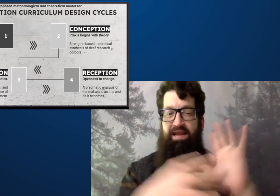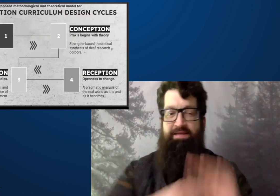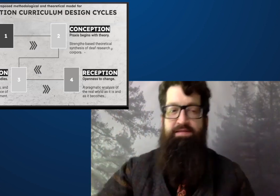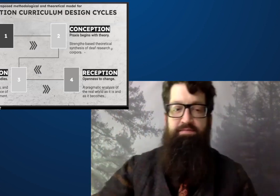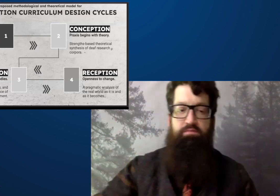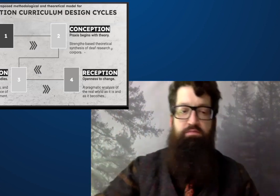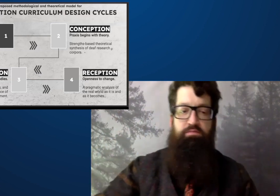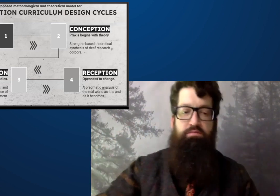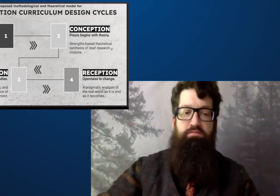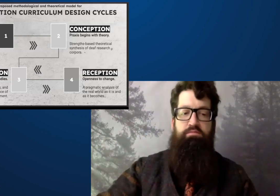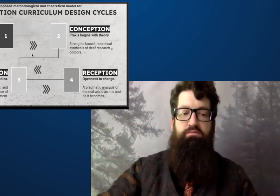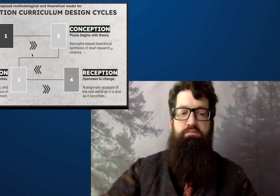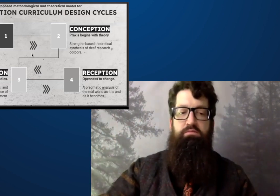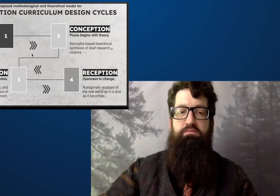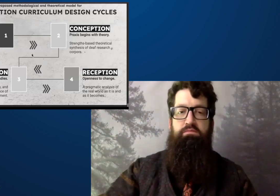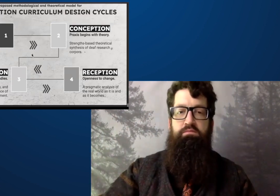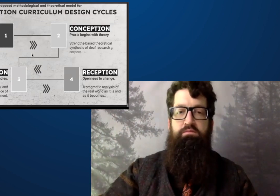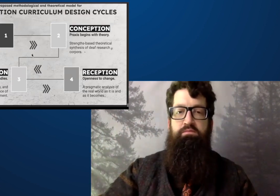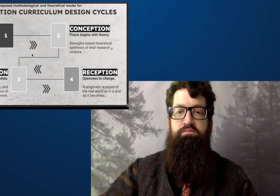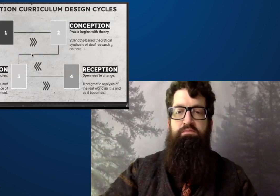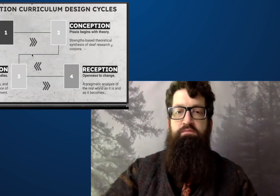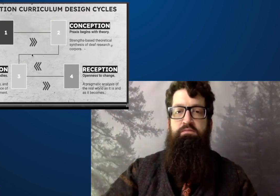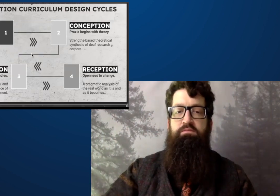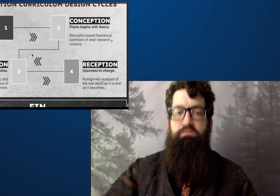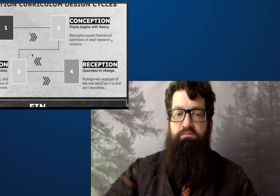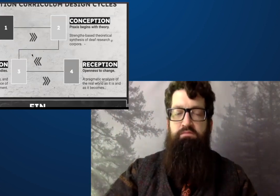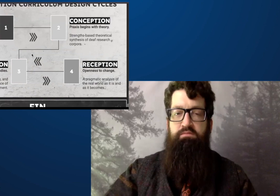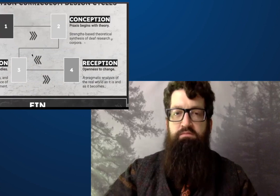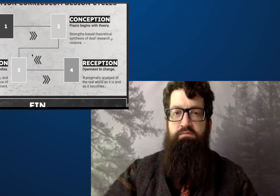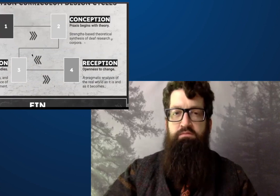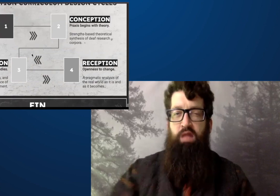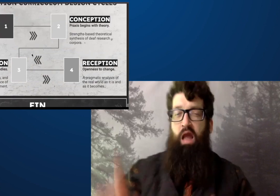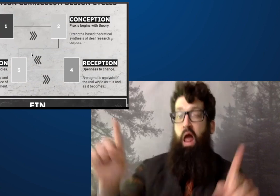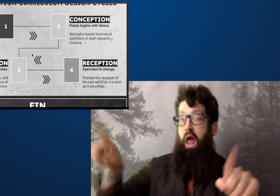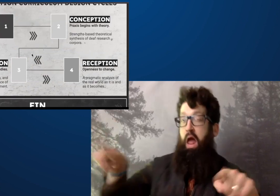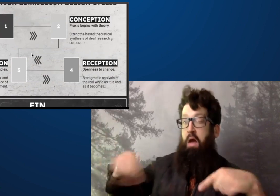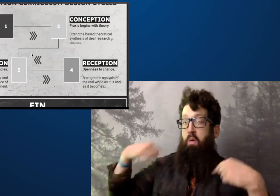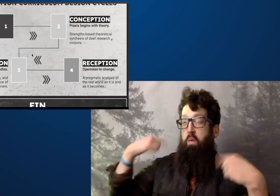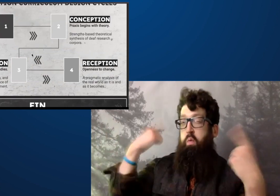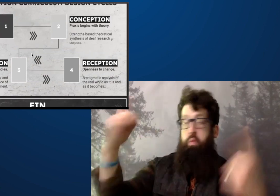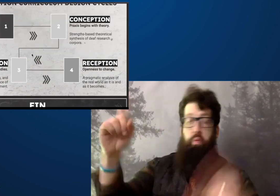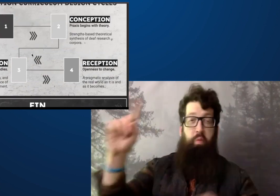and this is how you would sign up pilot studies.